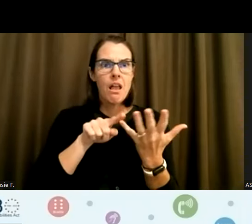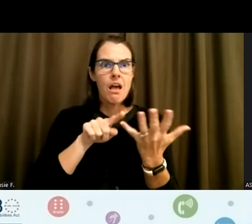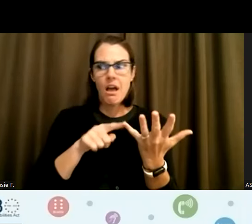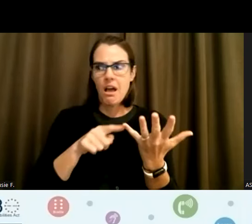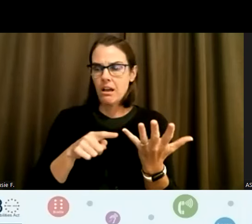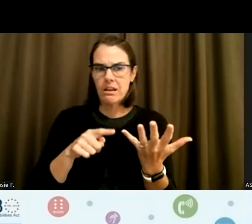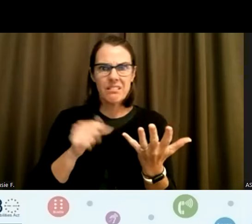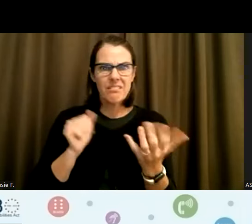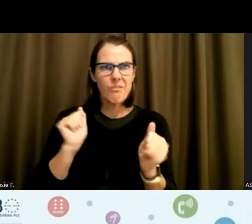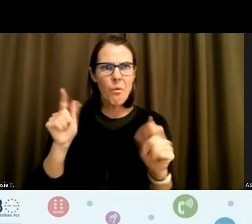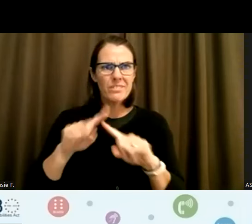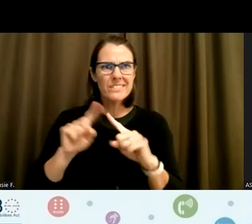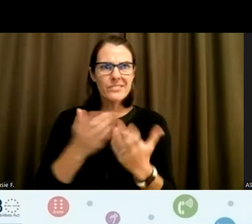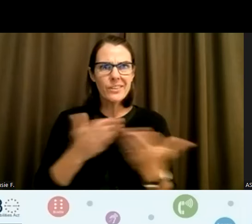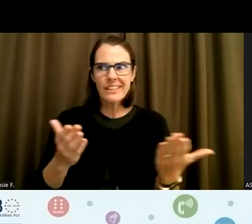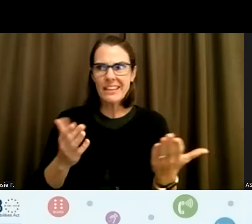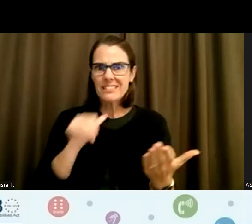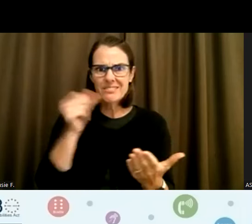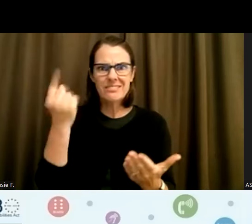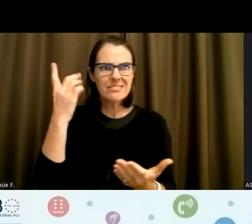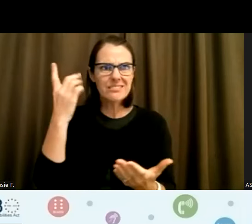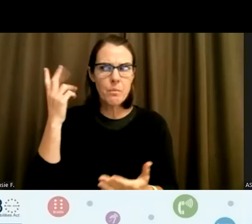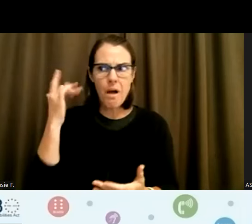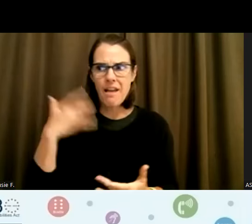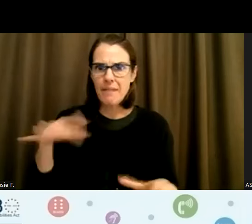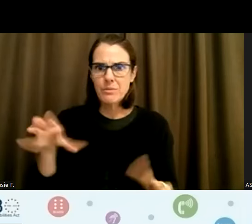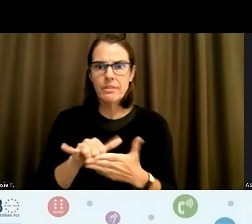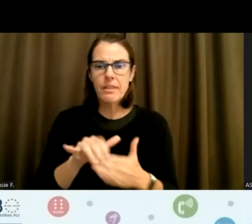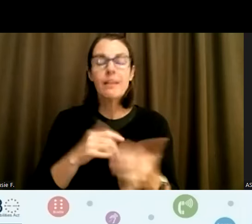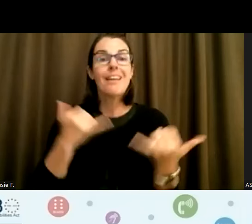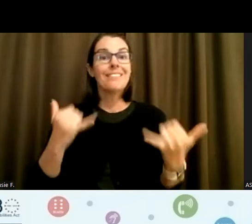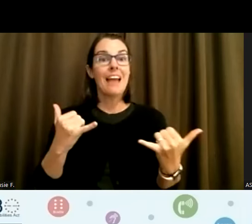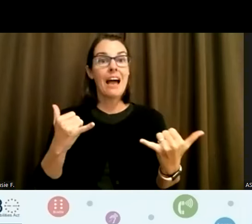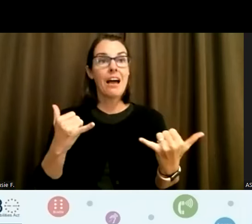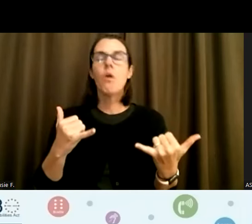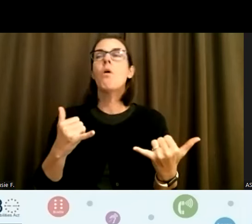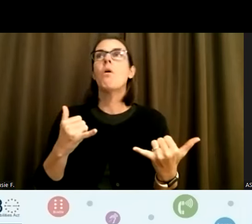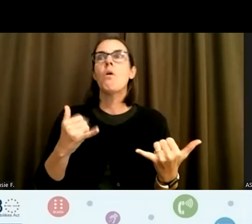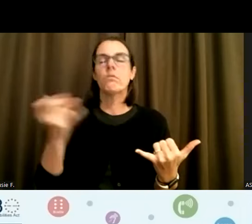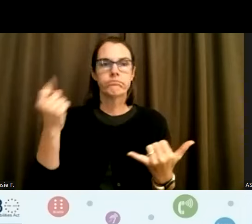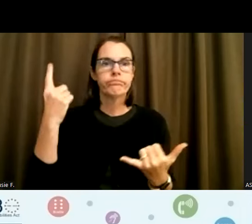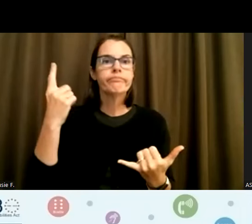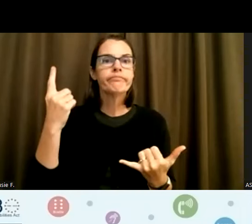And now having an understanding that, hey, it has to do with the fat phobia